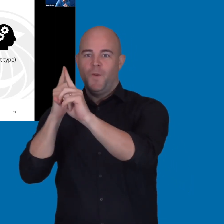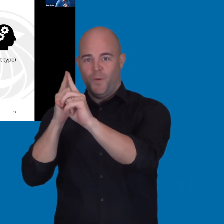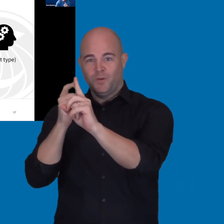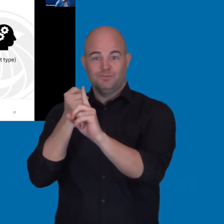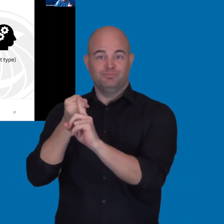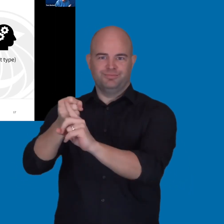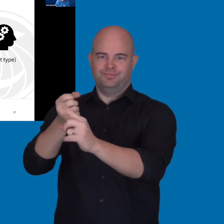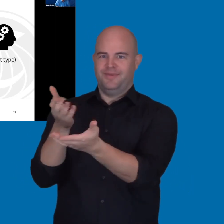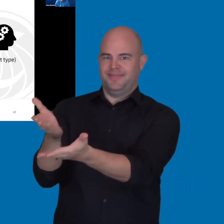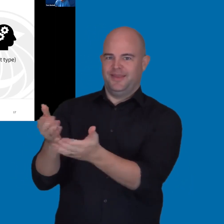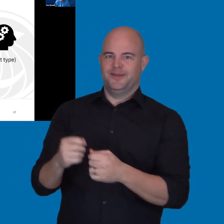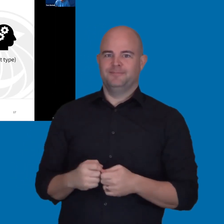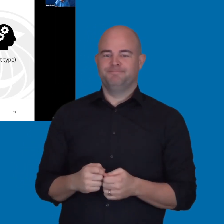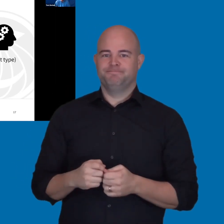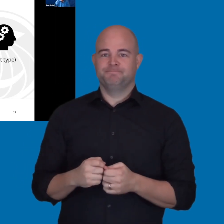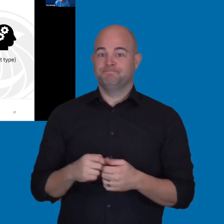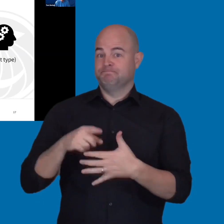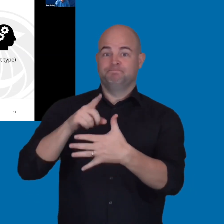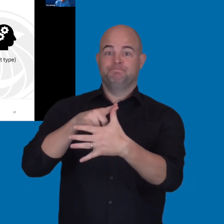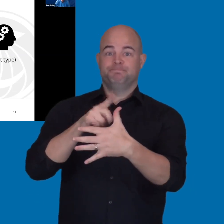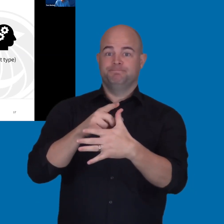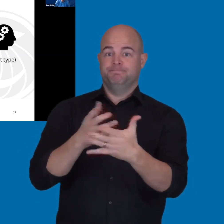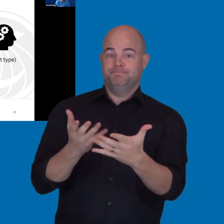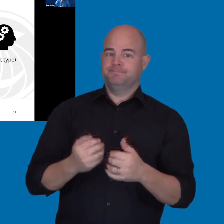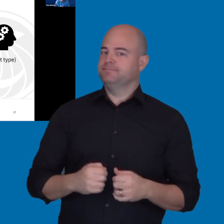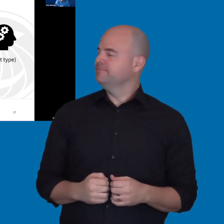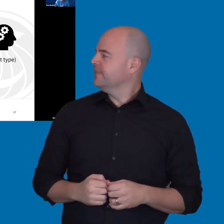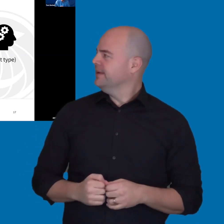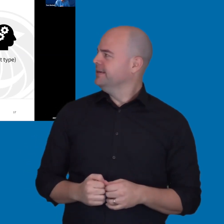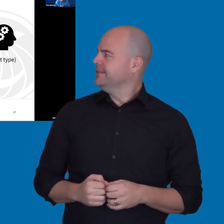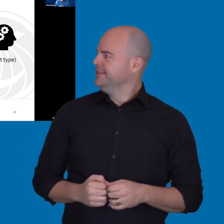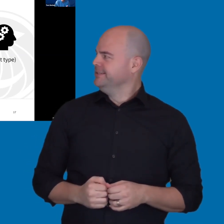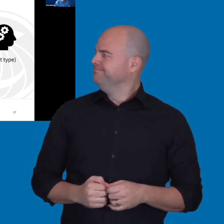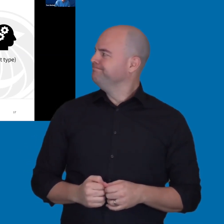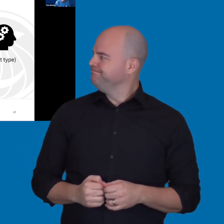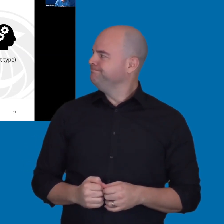So, Step 1. So, you really need to gather accessibility related